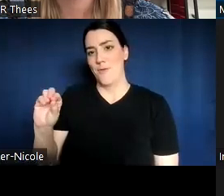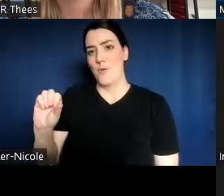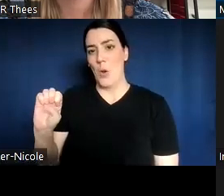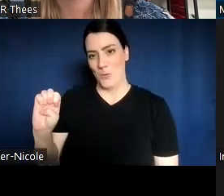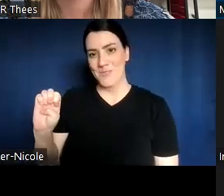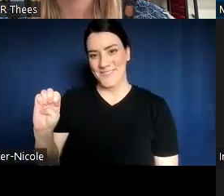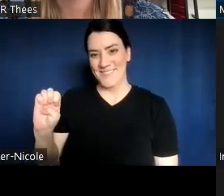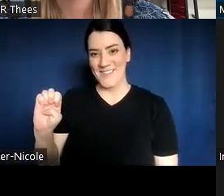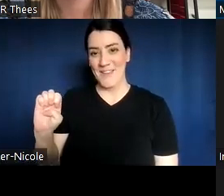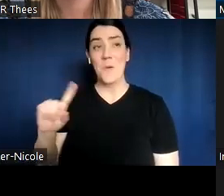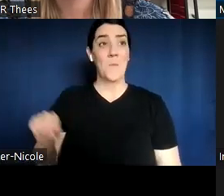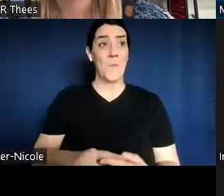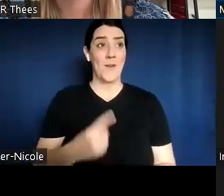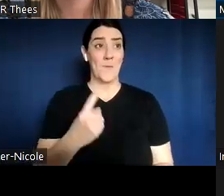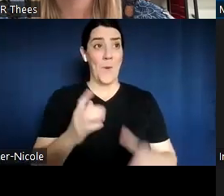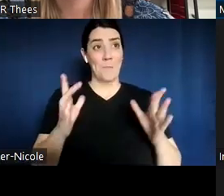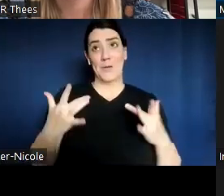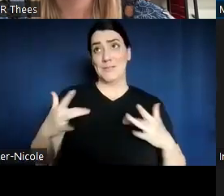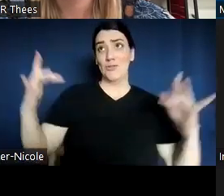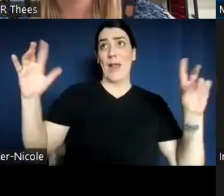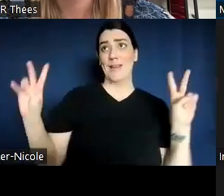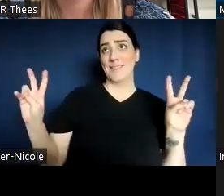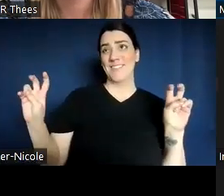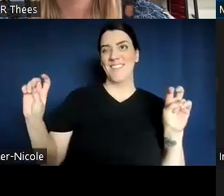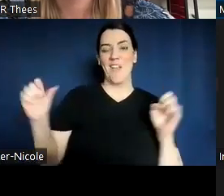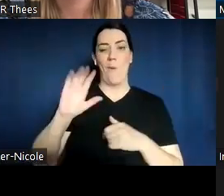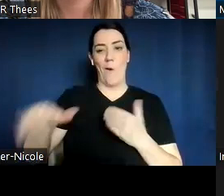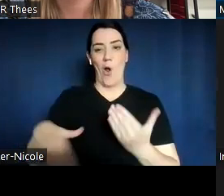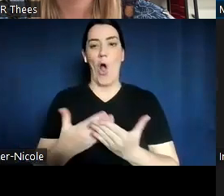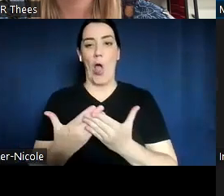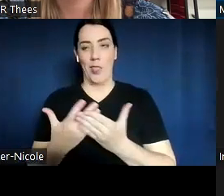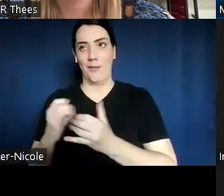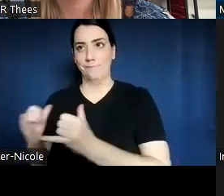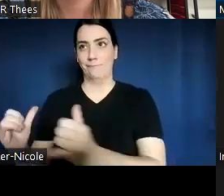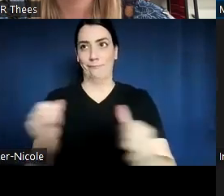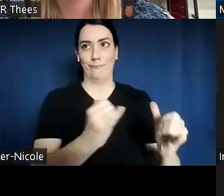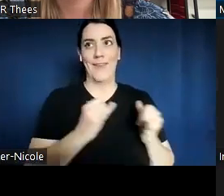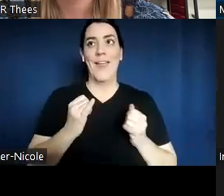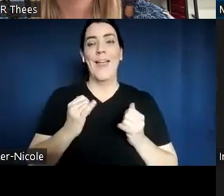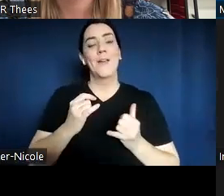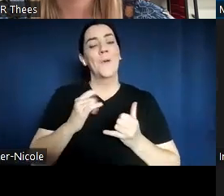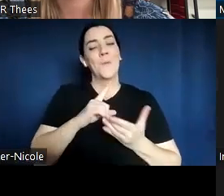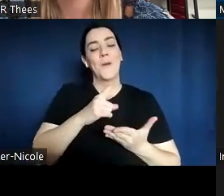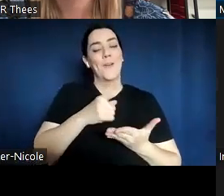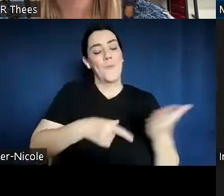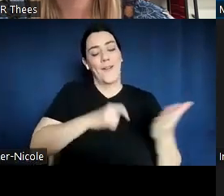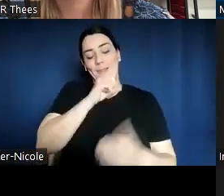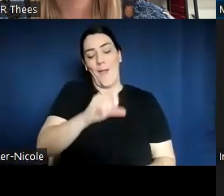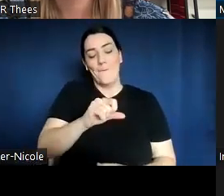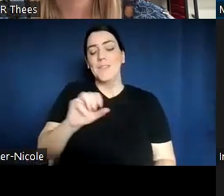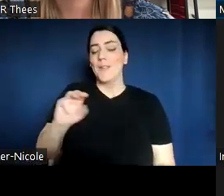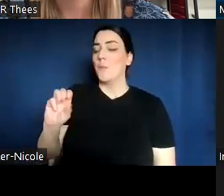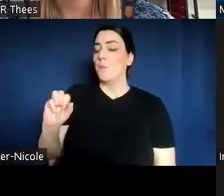And I like it because Moira is such a self-centered character in general and I feel like a lot